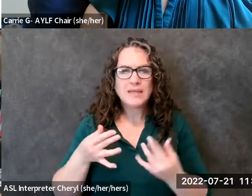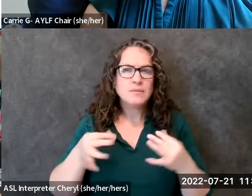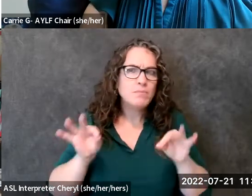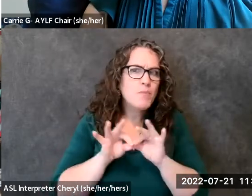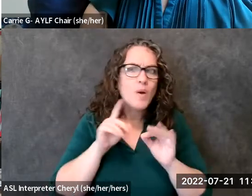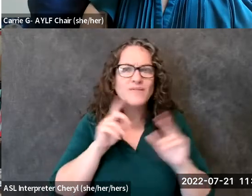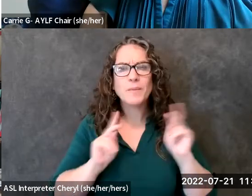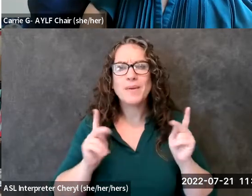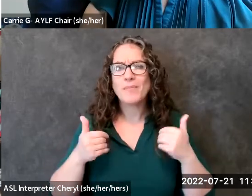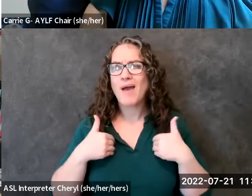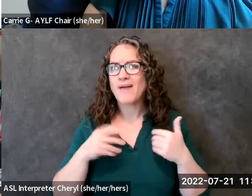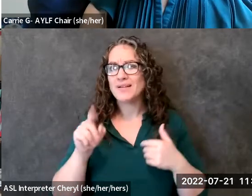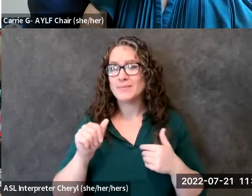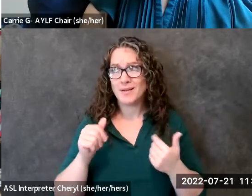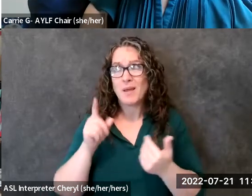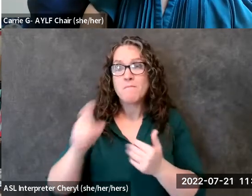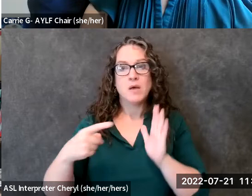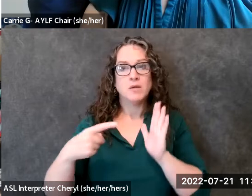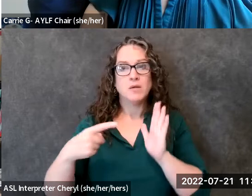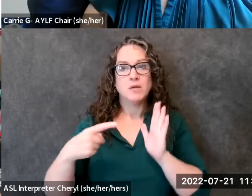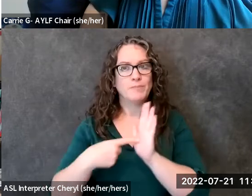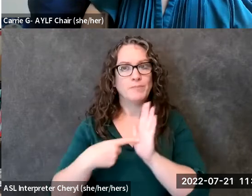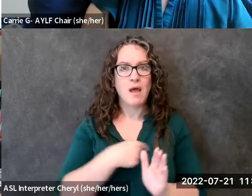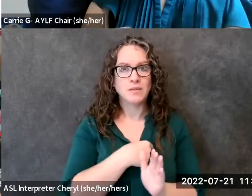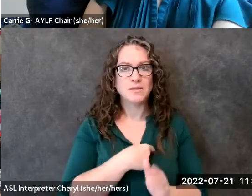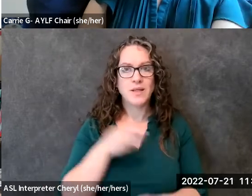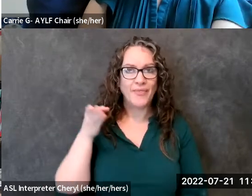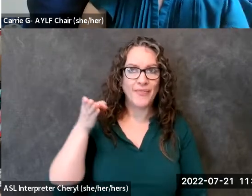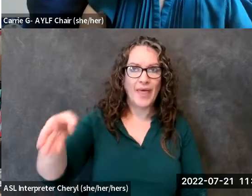be representing at the table because without that you know all these decisions are going to be made